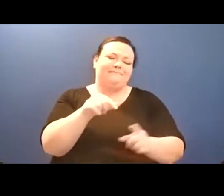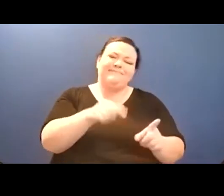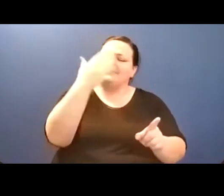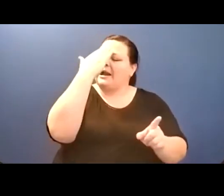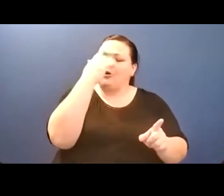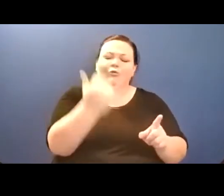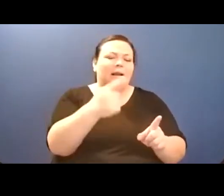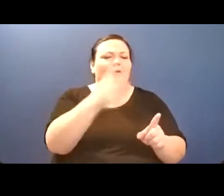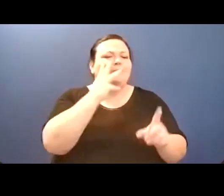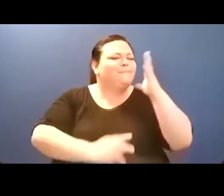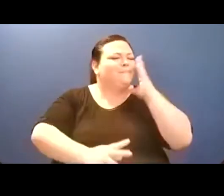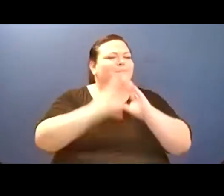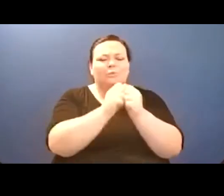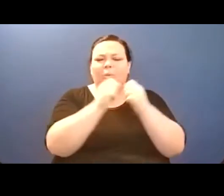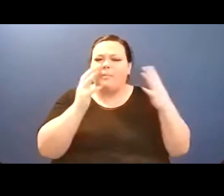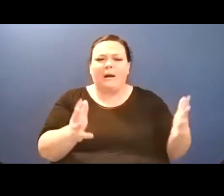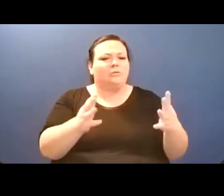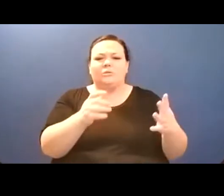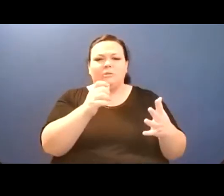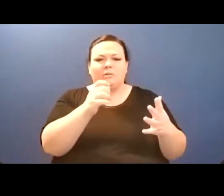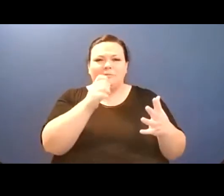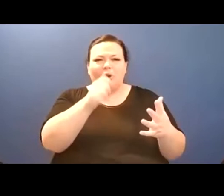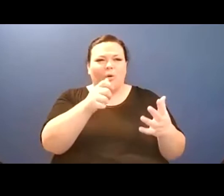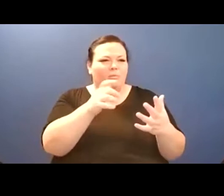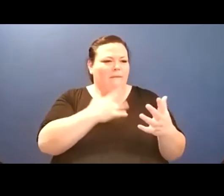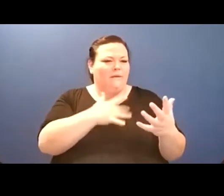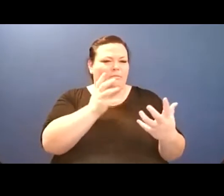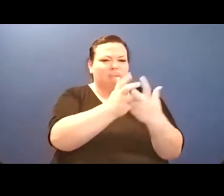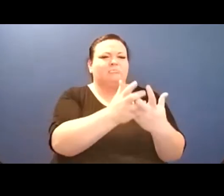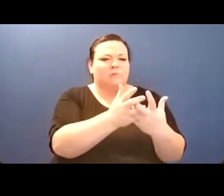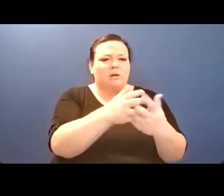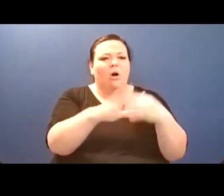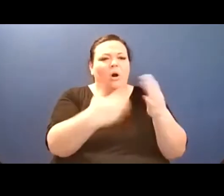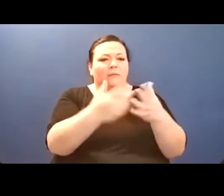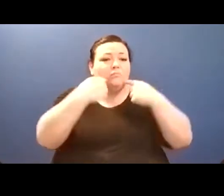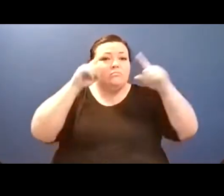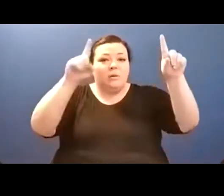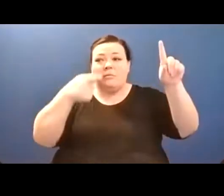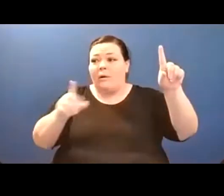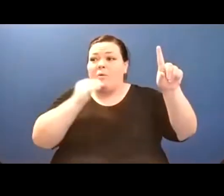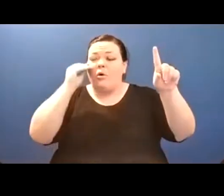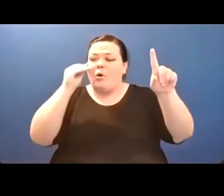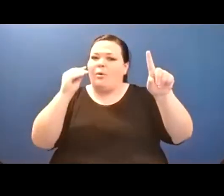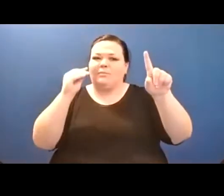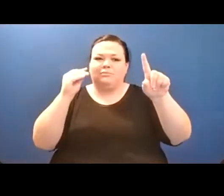is like living in an augmented reality--with this other fantastical world overlaid on yours